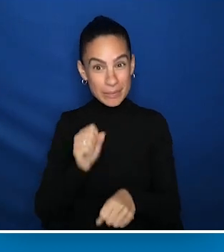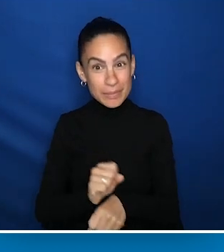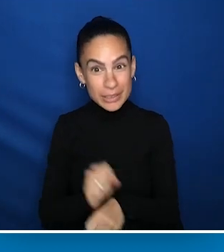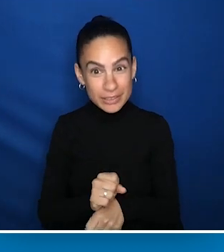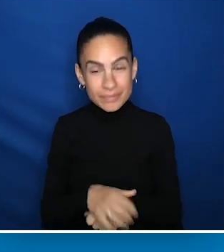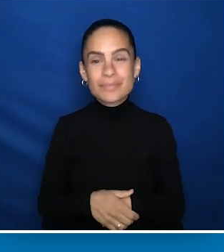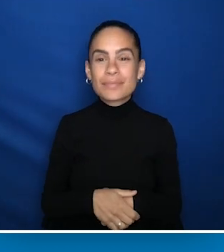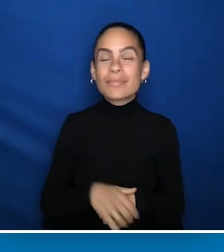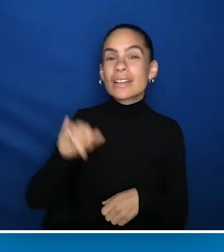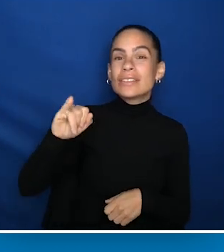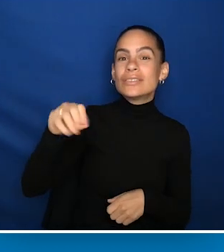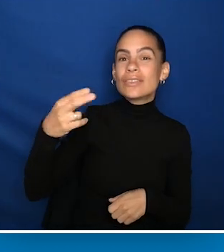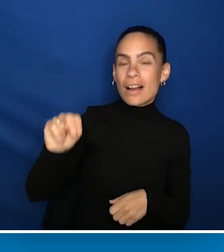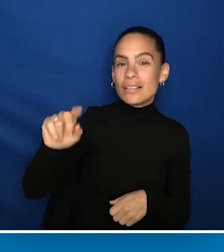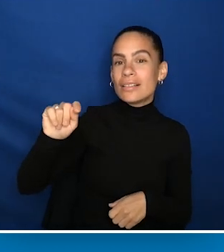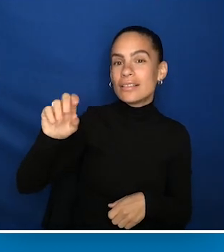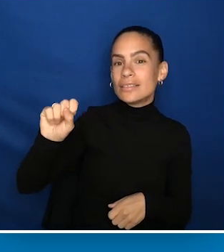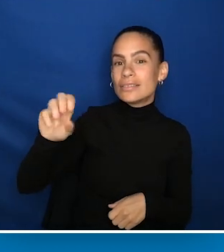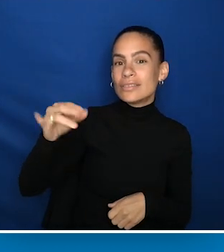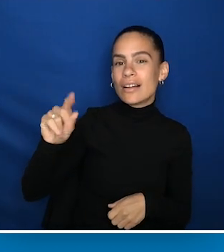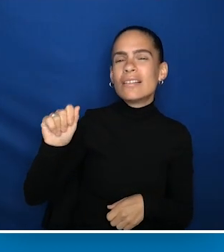In his kind email, notifying me of this award,